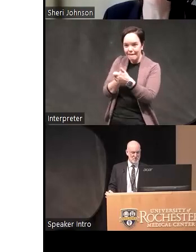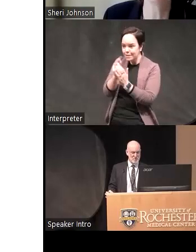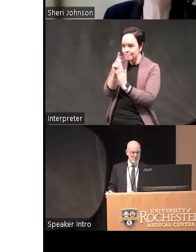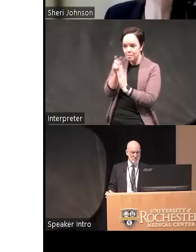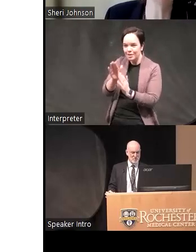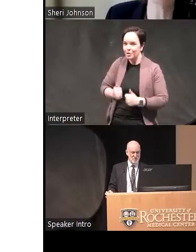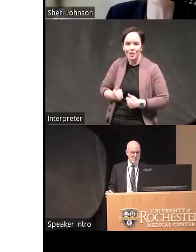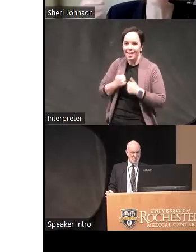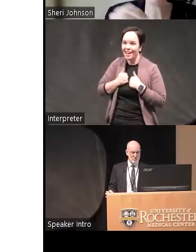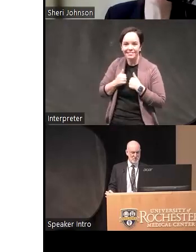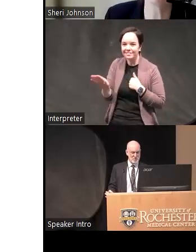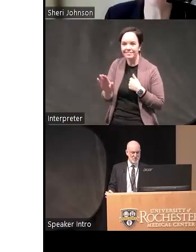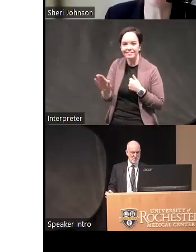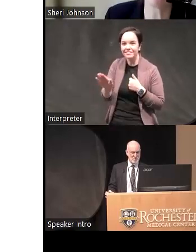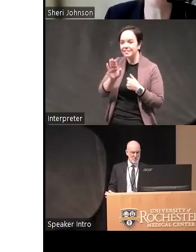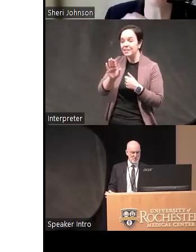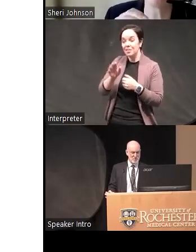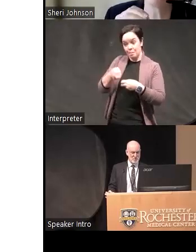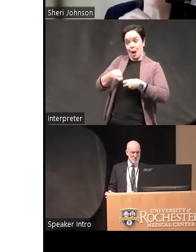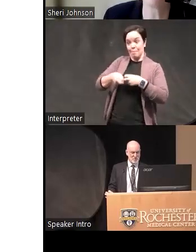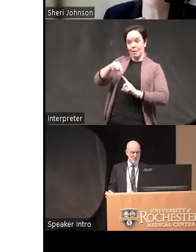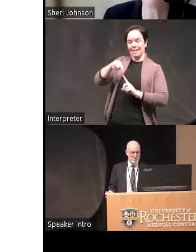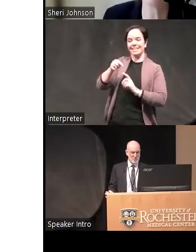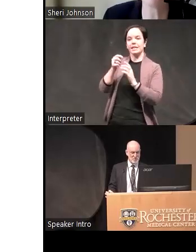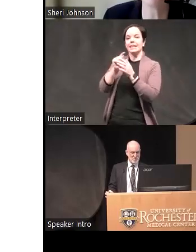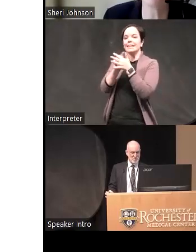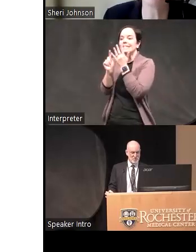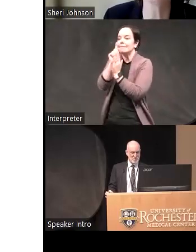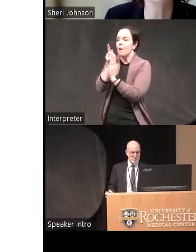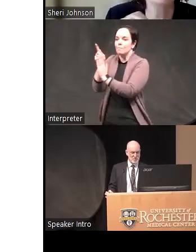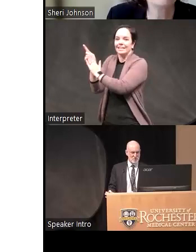the problem is these moments of high arousal and if we can get a handle on those you're going to